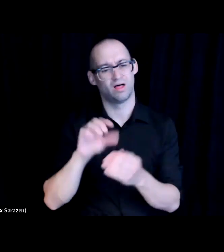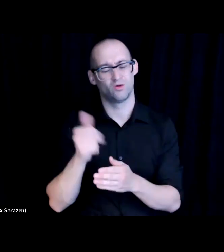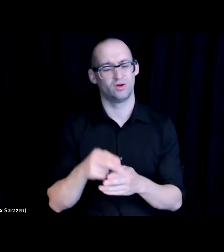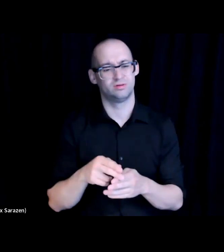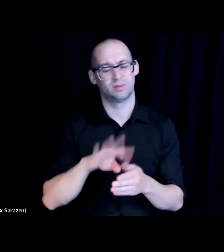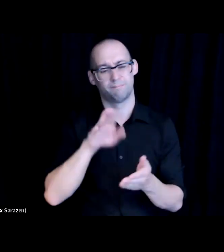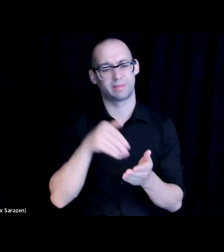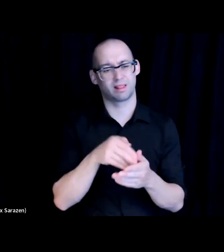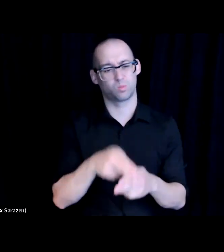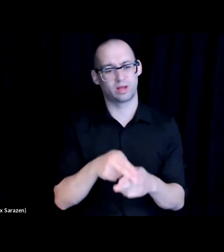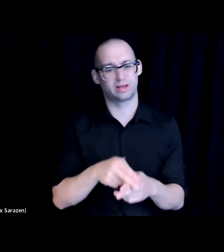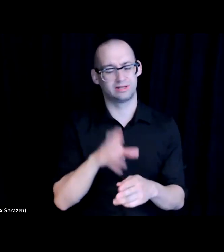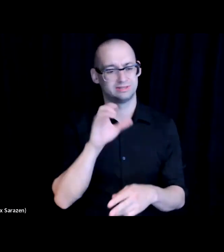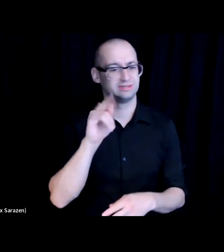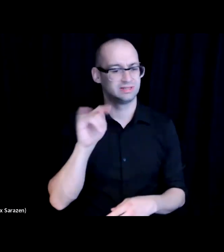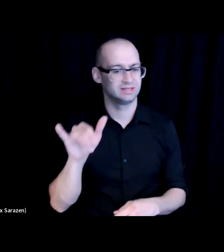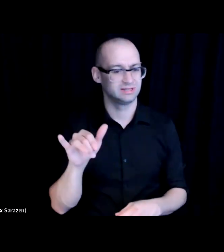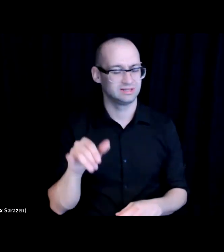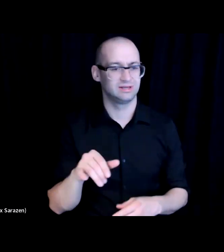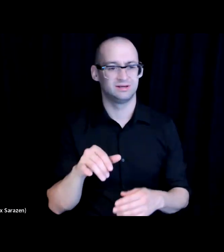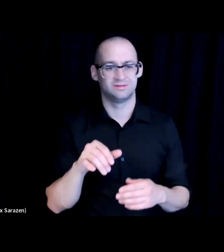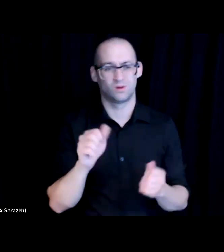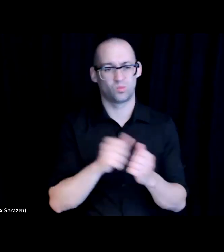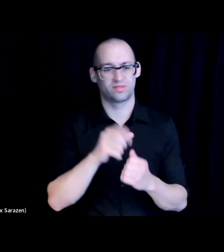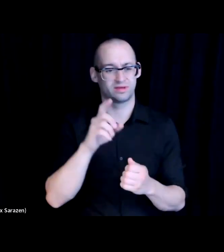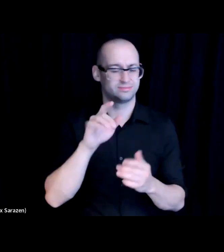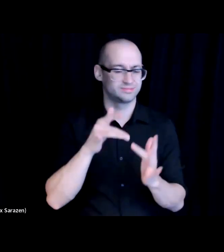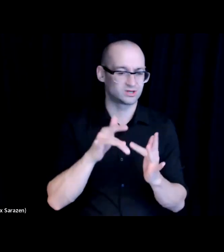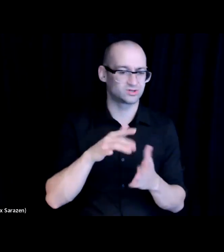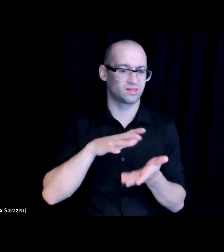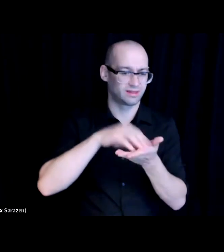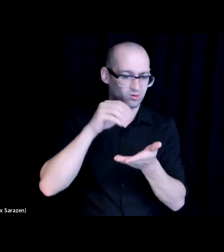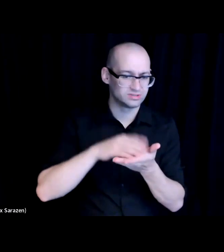regards to our digital skills and digital literacy, and as a result of that report,